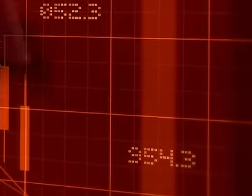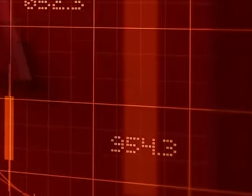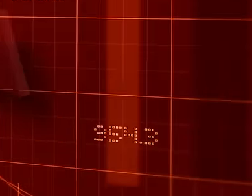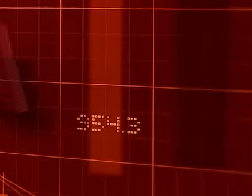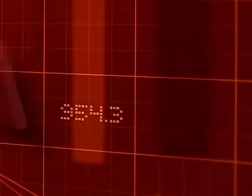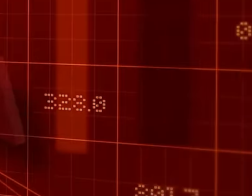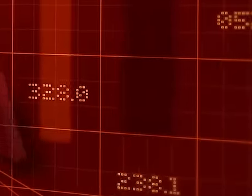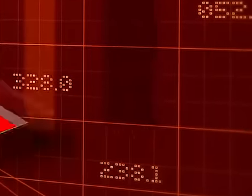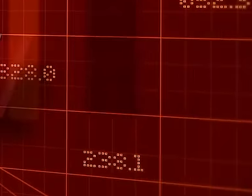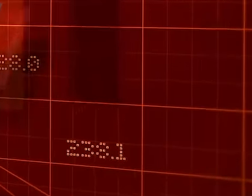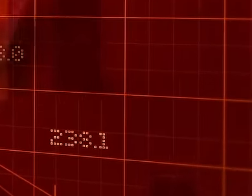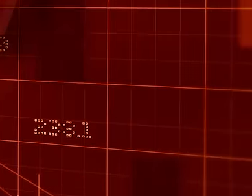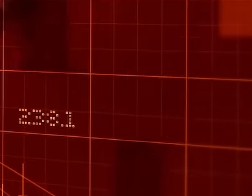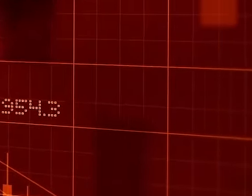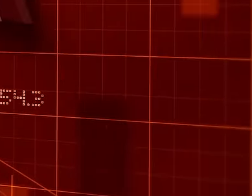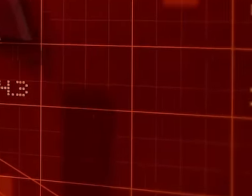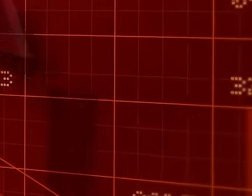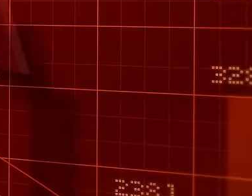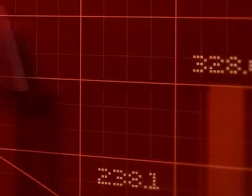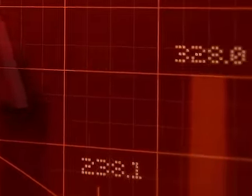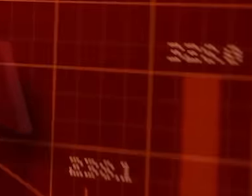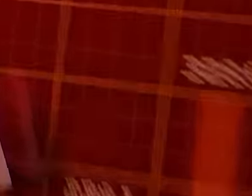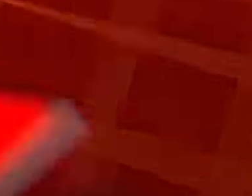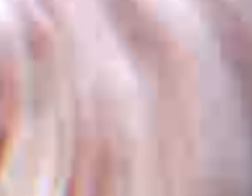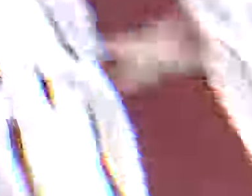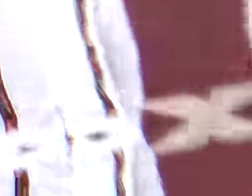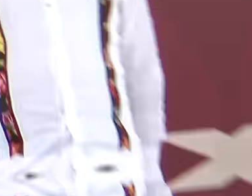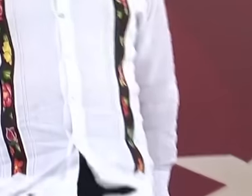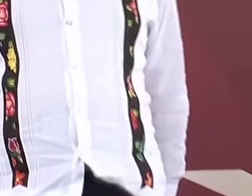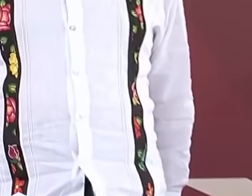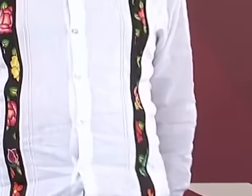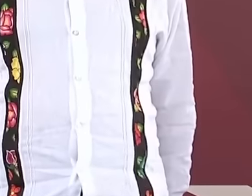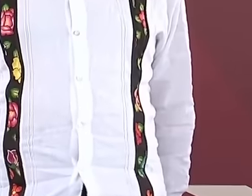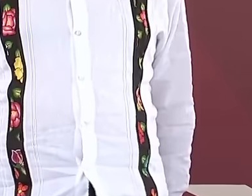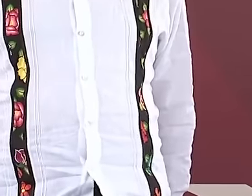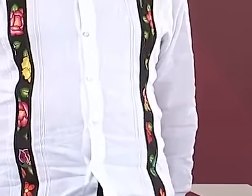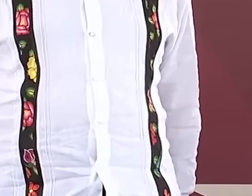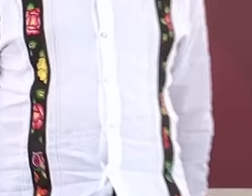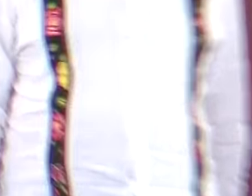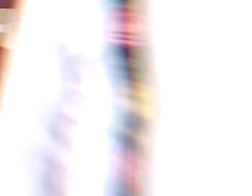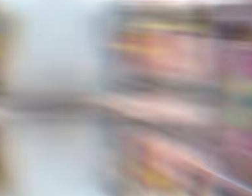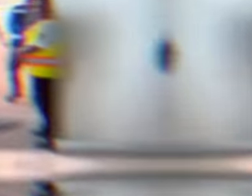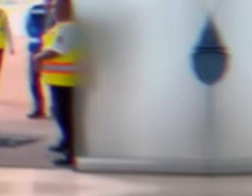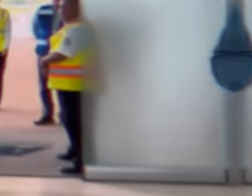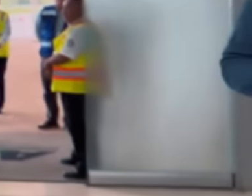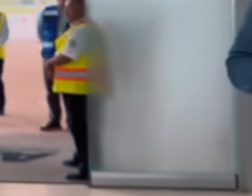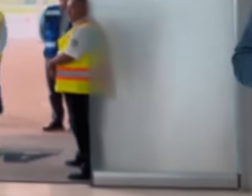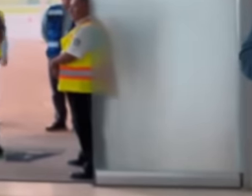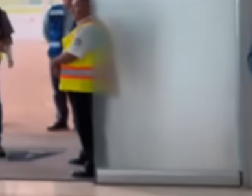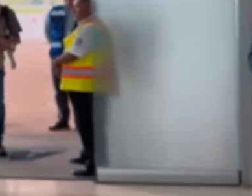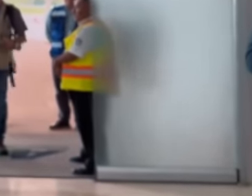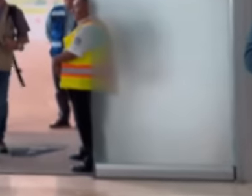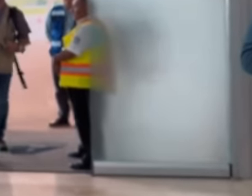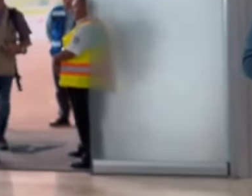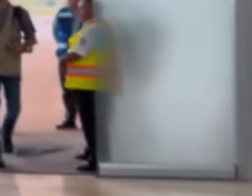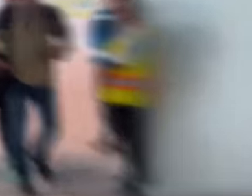political parties in Mexico and more so now that another 6 years are coming where the people are